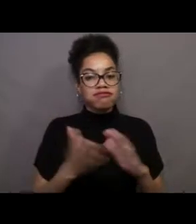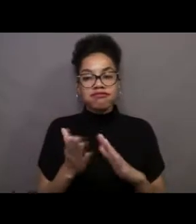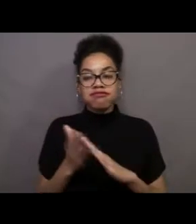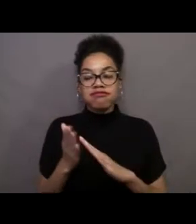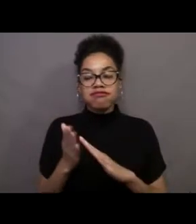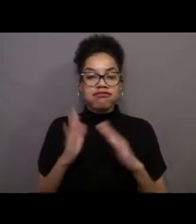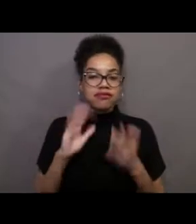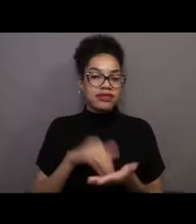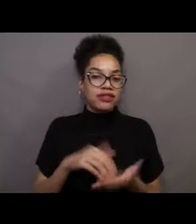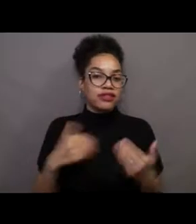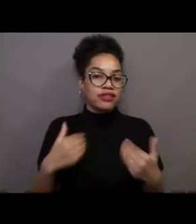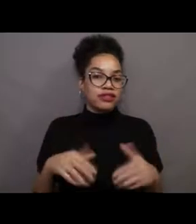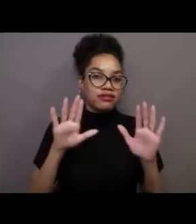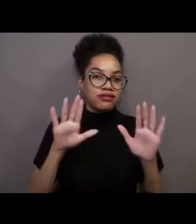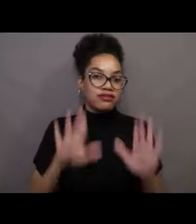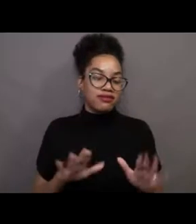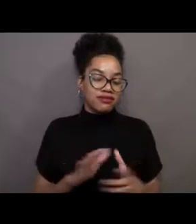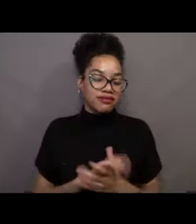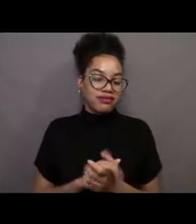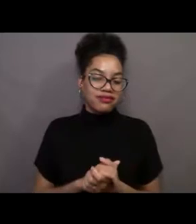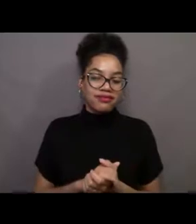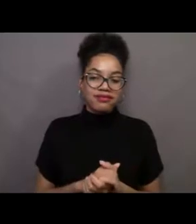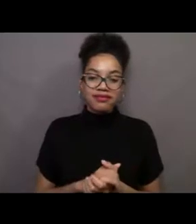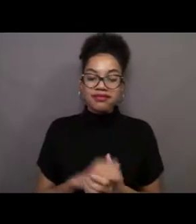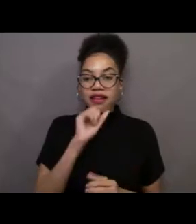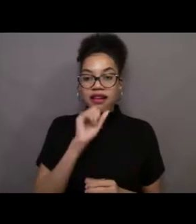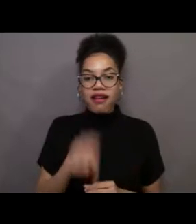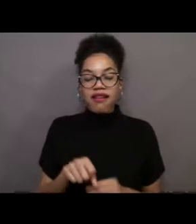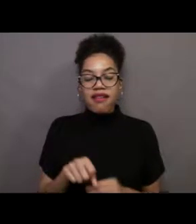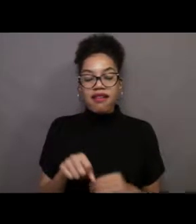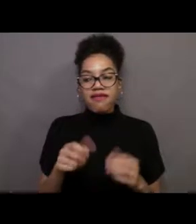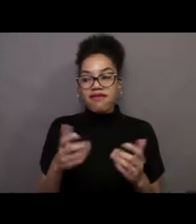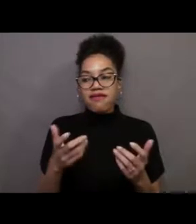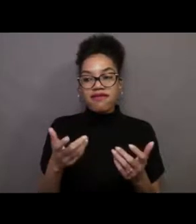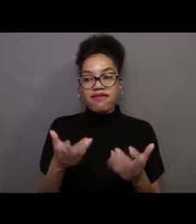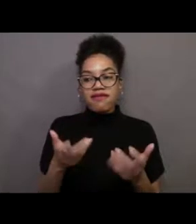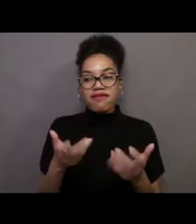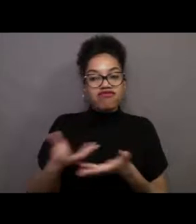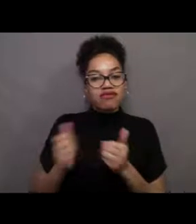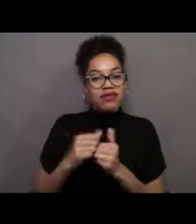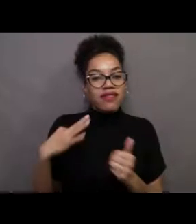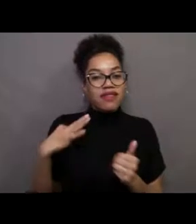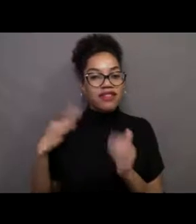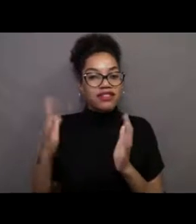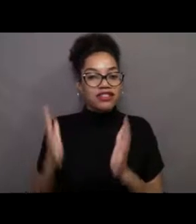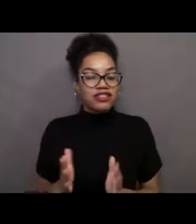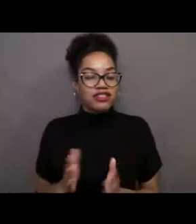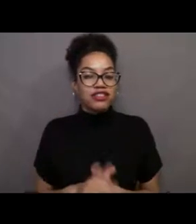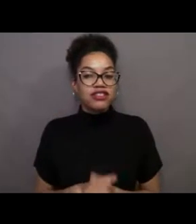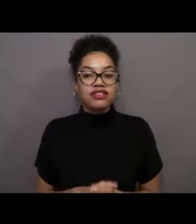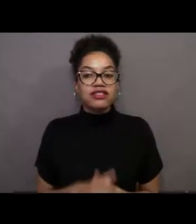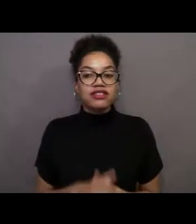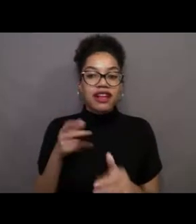And I love being able to hang out with my volunteers and just catch up. And it's a great social aspect.